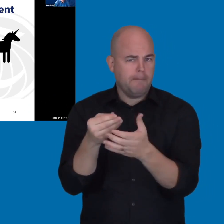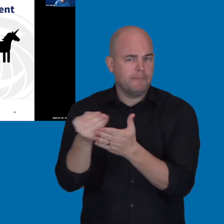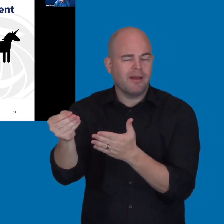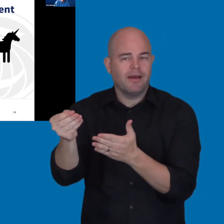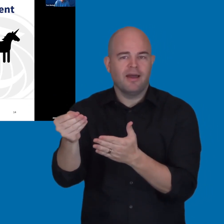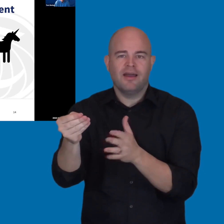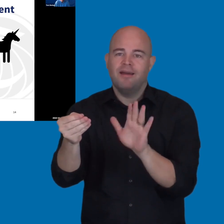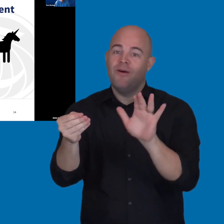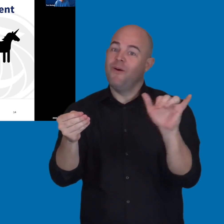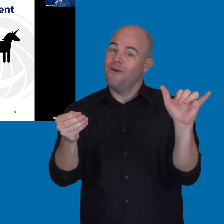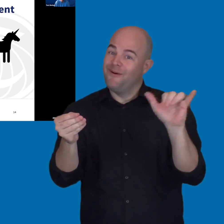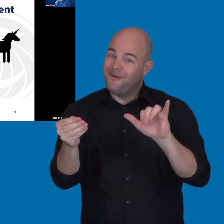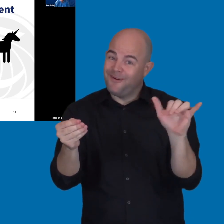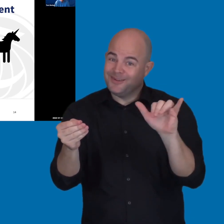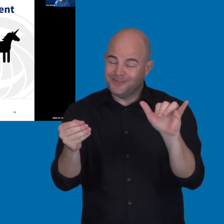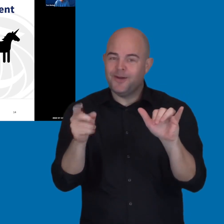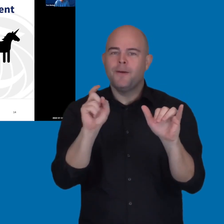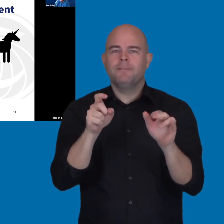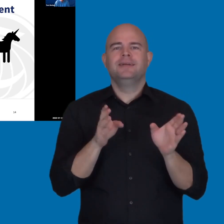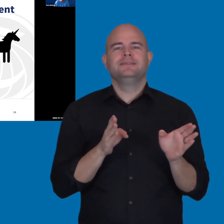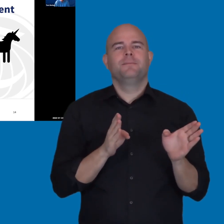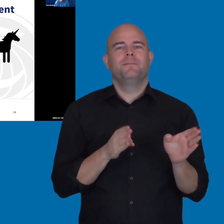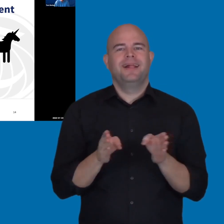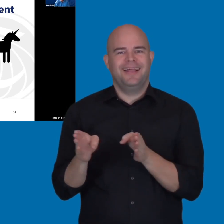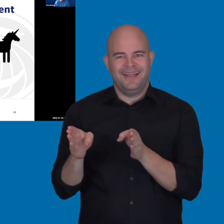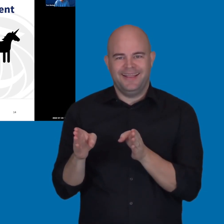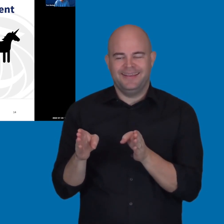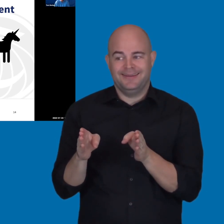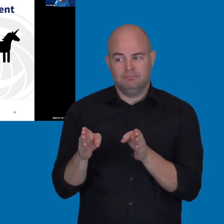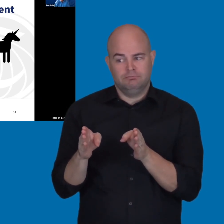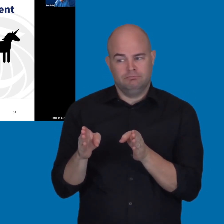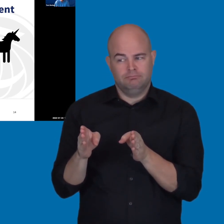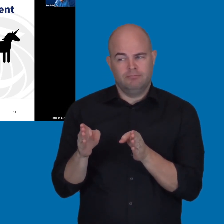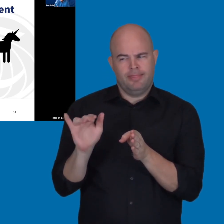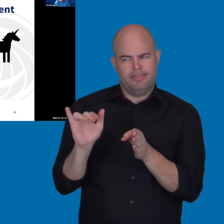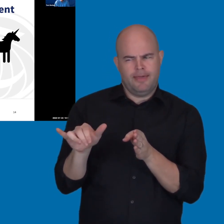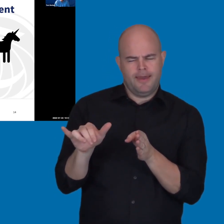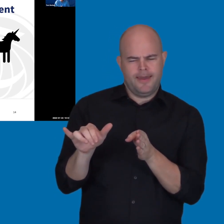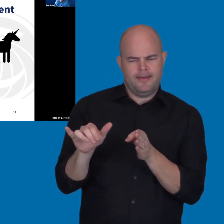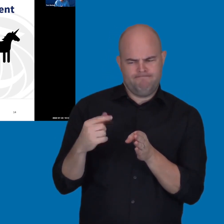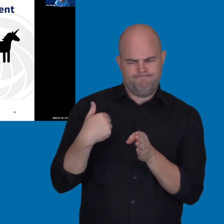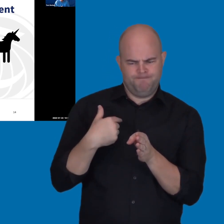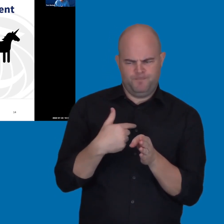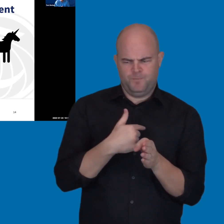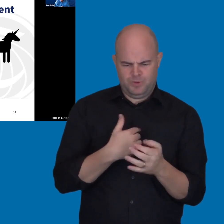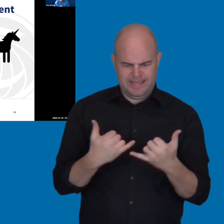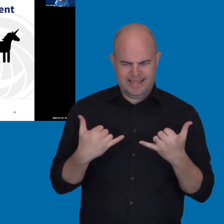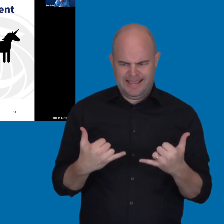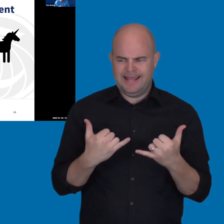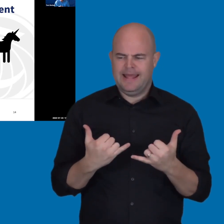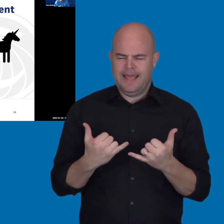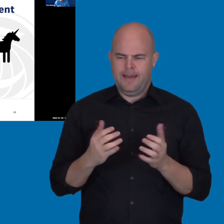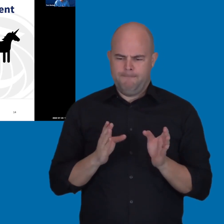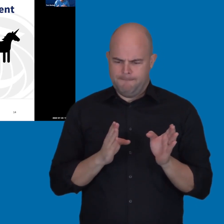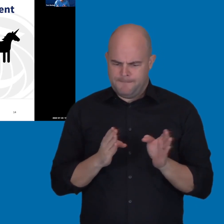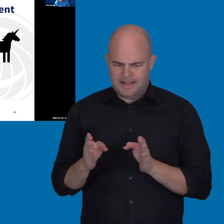But the other side of it is you need to also plan for, well, how are we going proactively plan